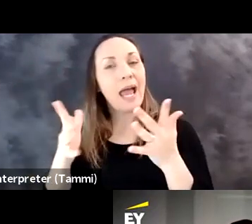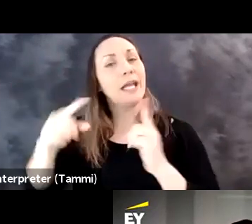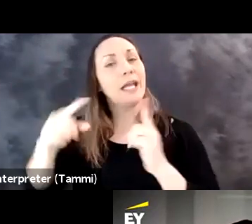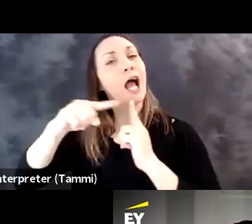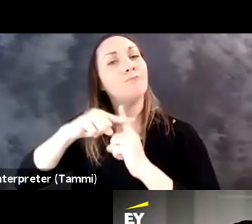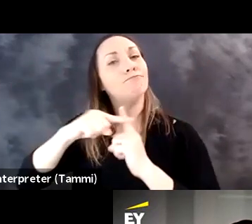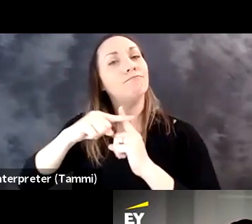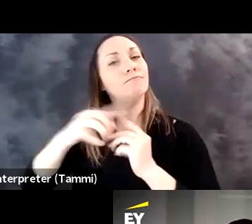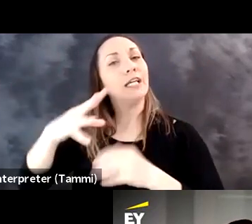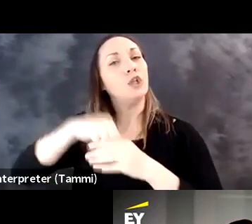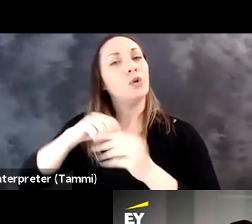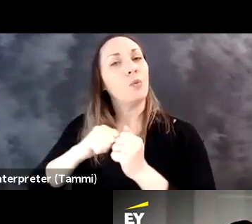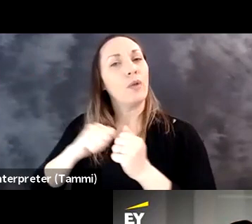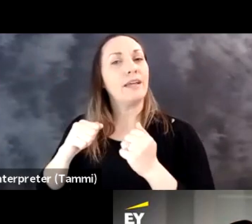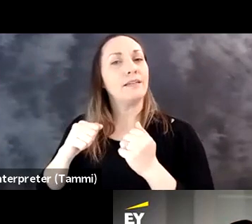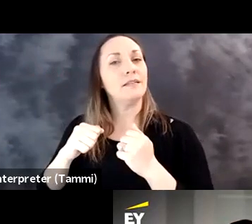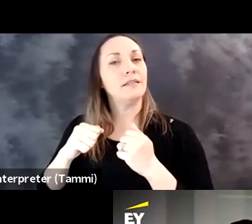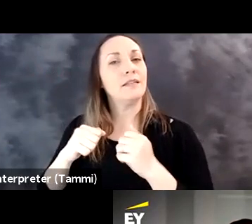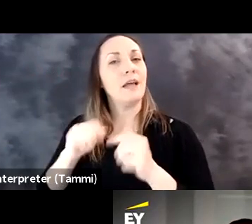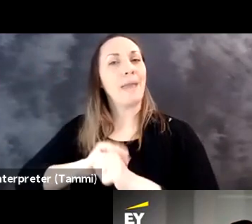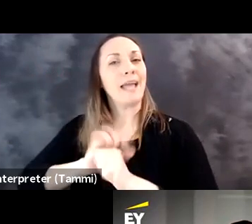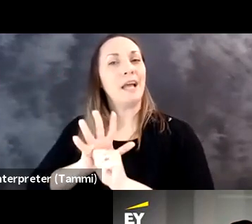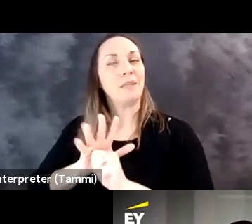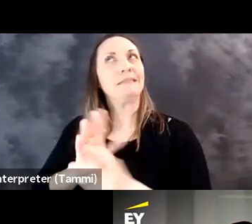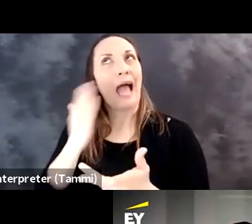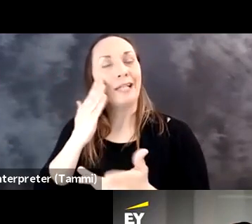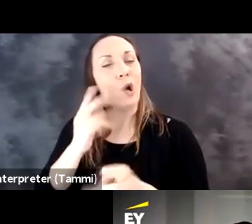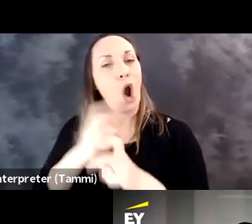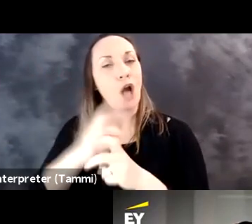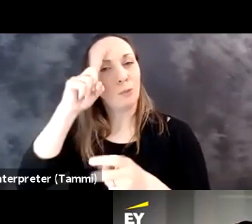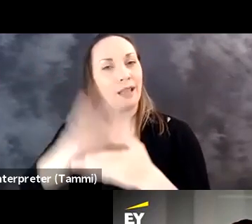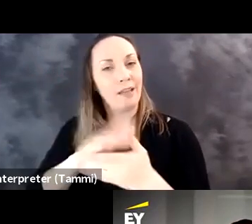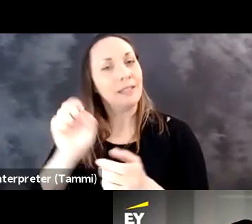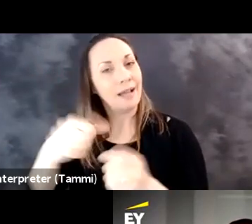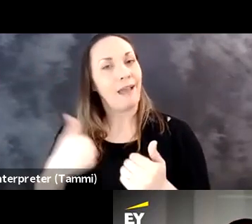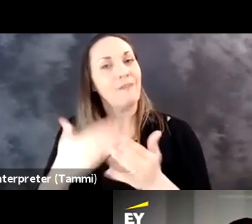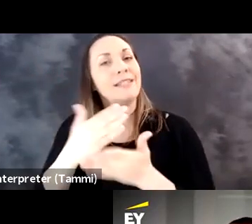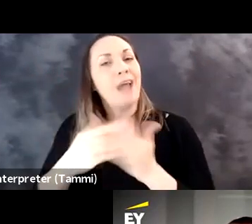from many of the presenters thus far, there's also many silver linings with this pandemic.